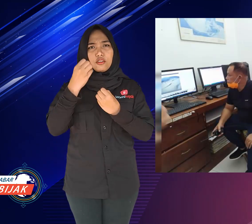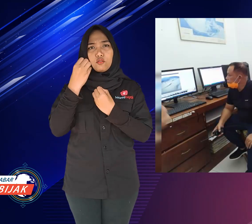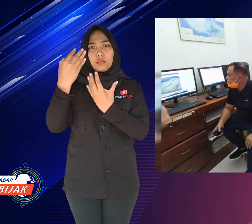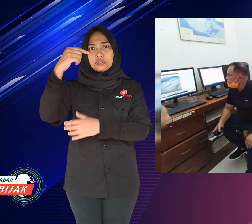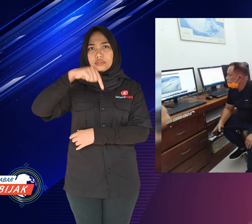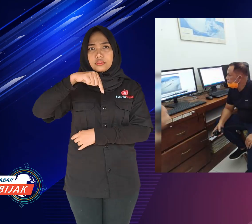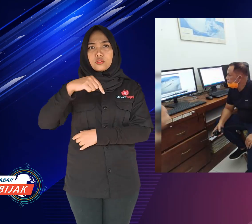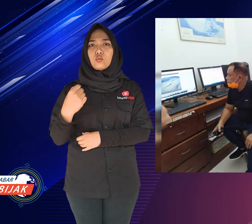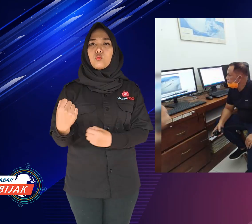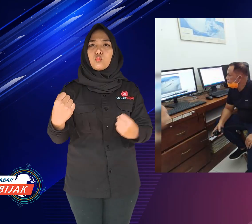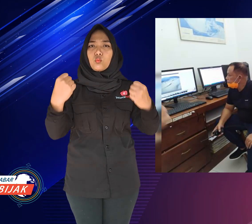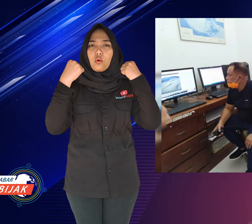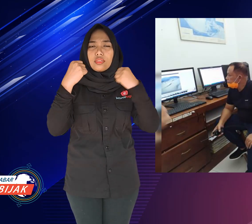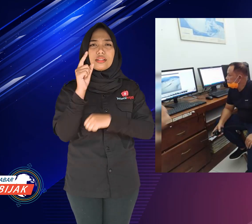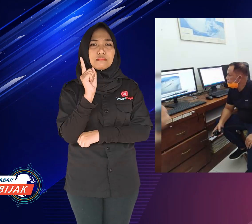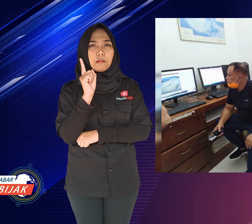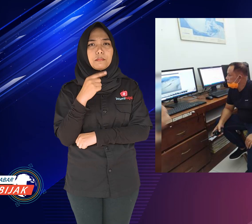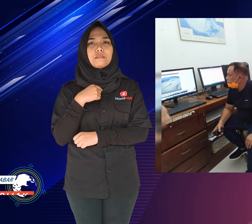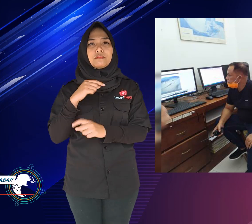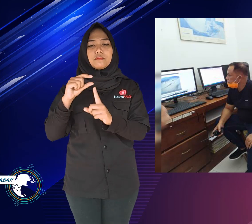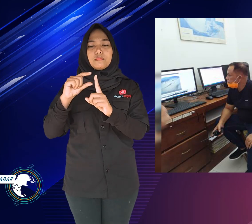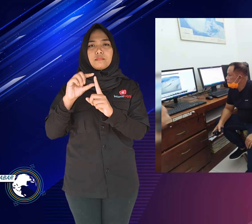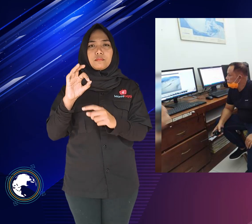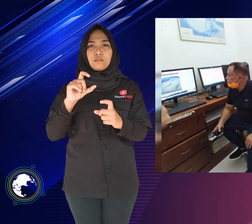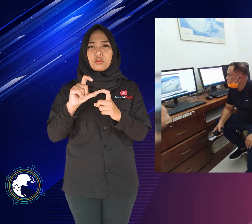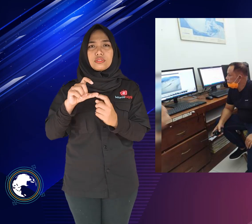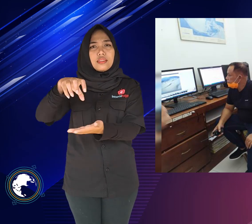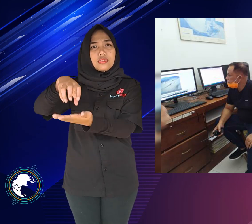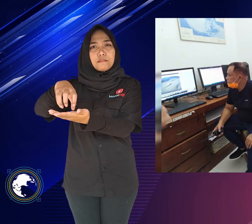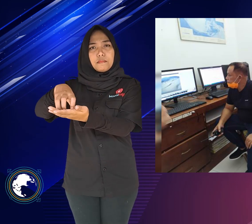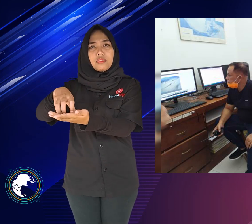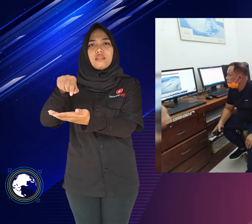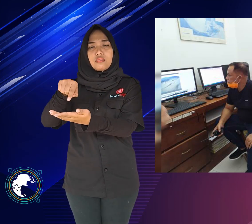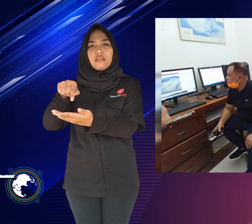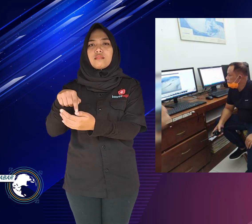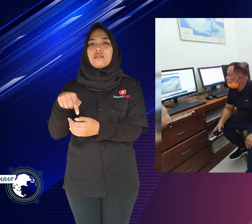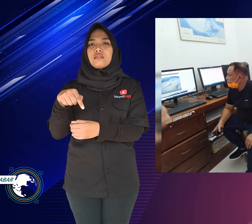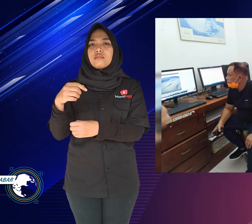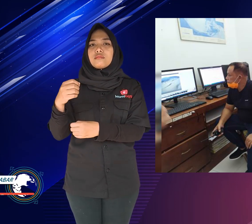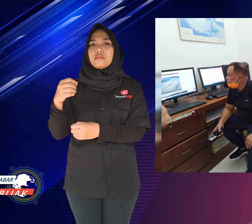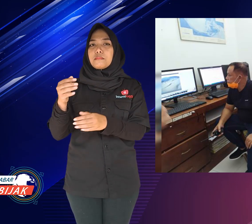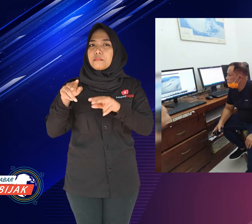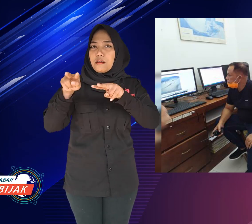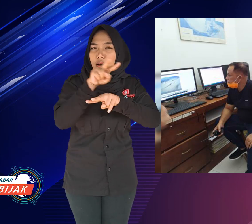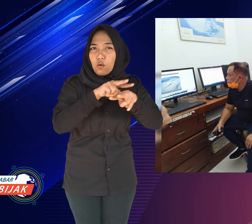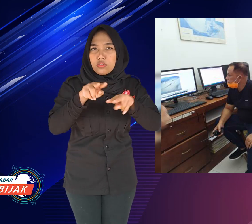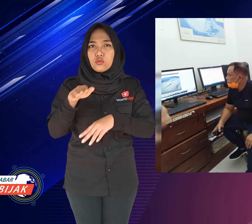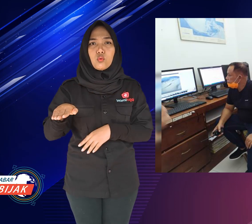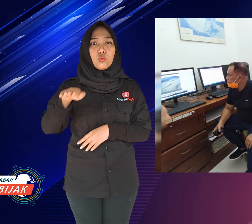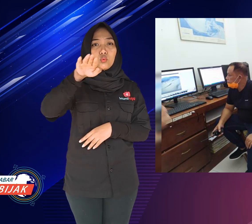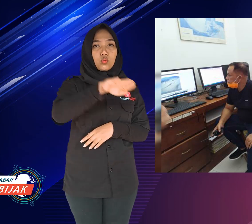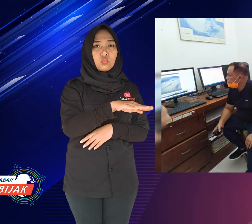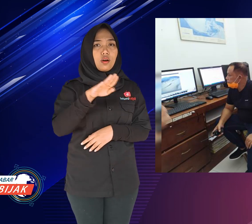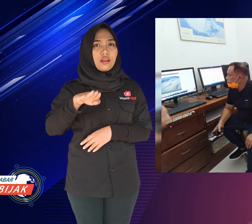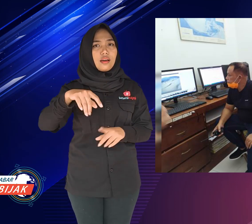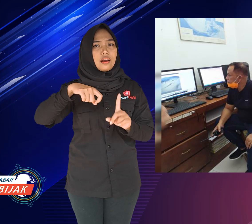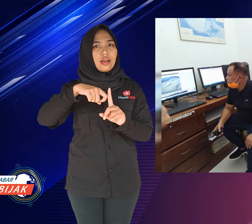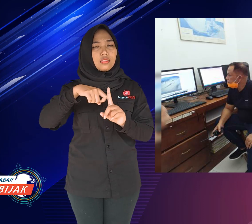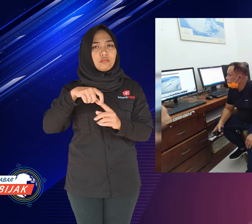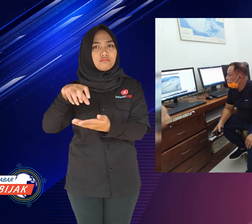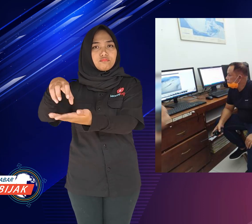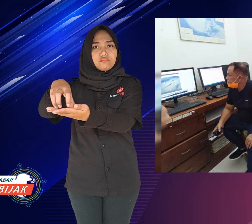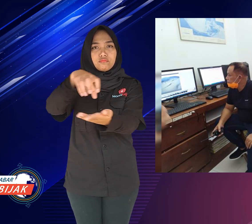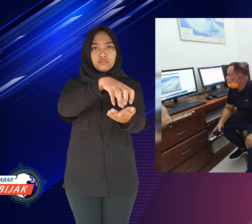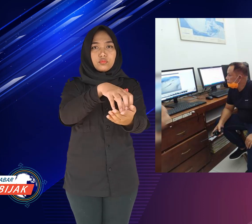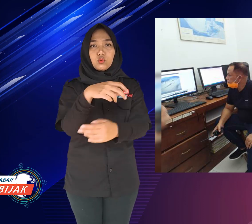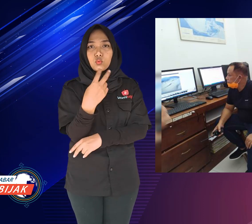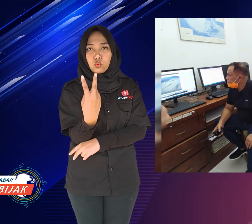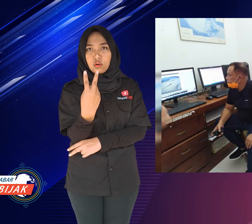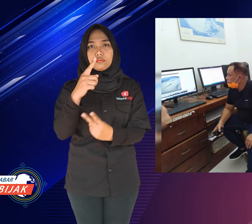This information is strong because of the oversight post volcano Anak Krakatau where there are 2,